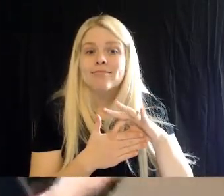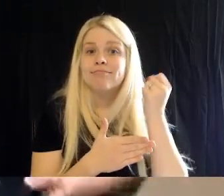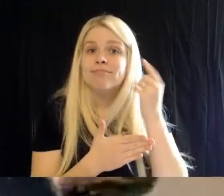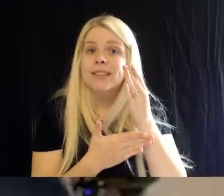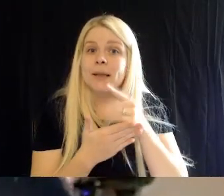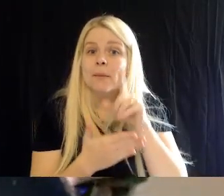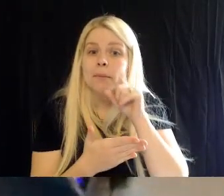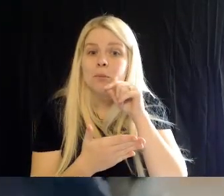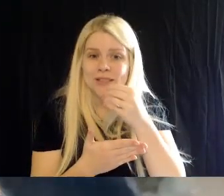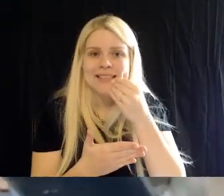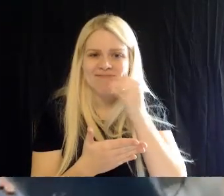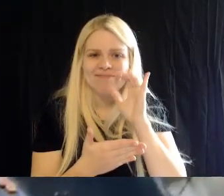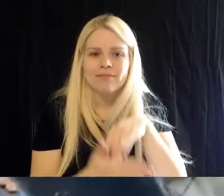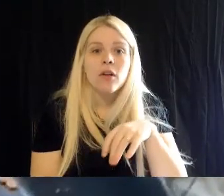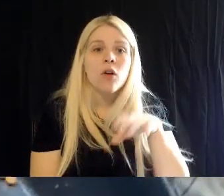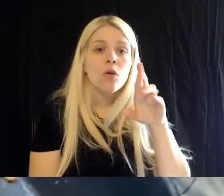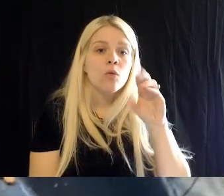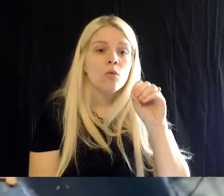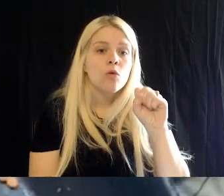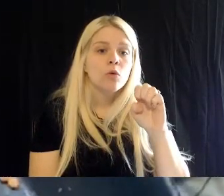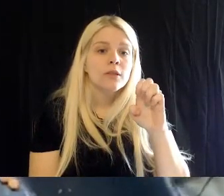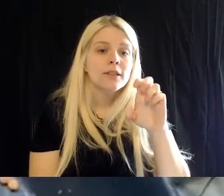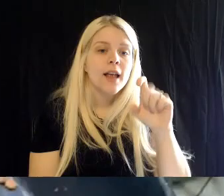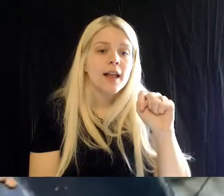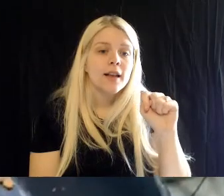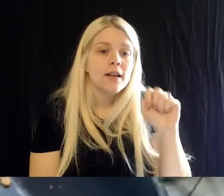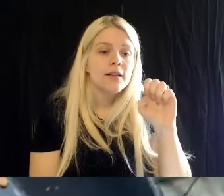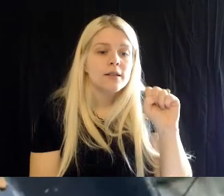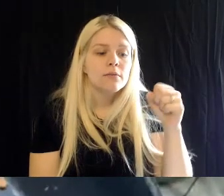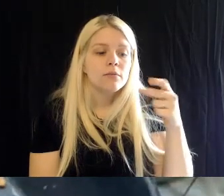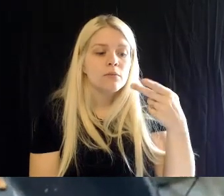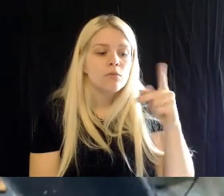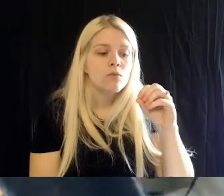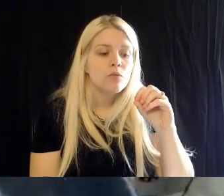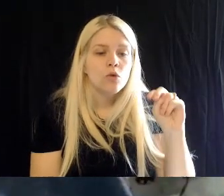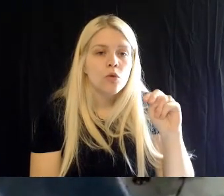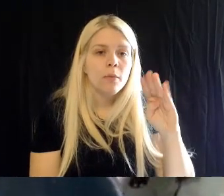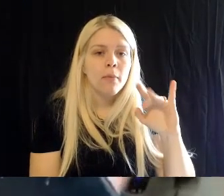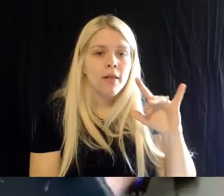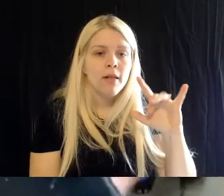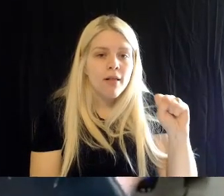So the Roseate Spoonbills and the Scarlet Ibis- they are mainly fish and meat eaters.